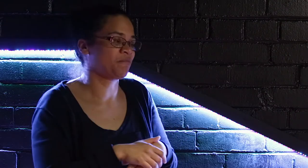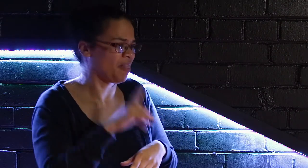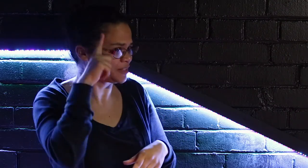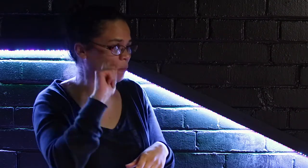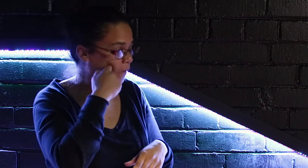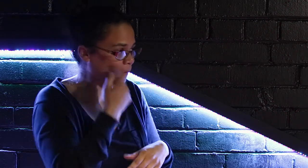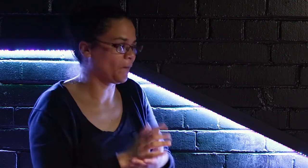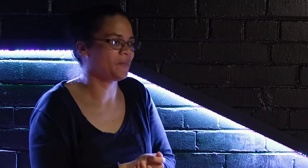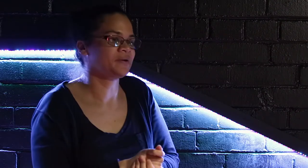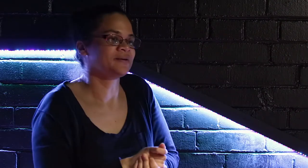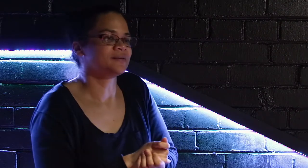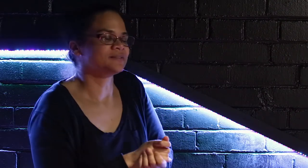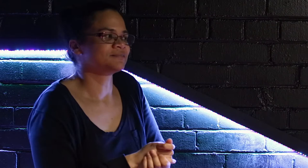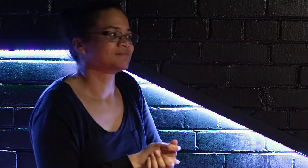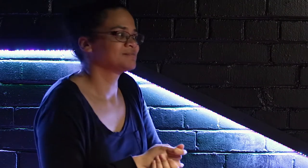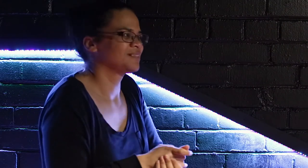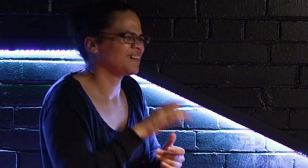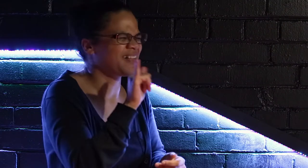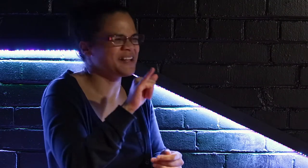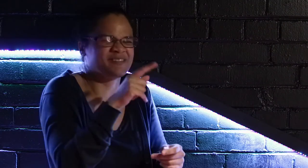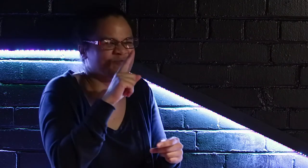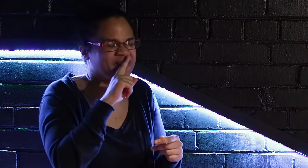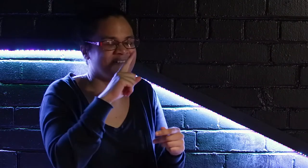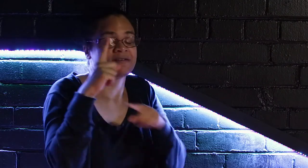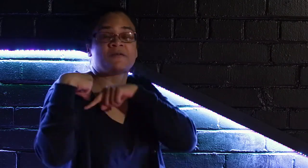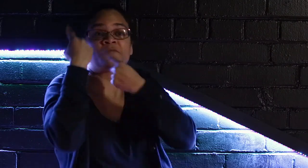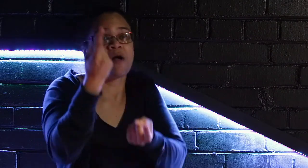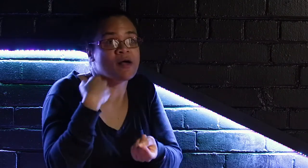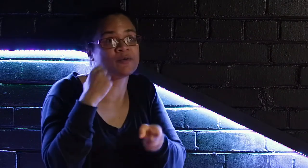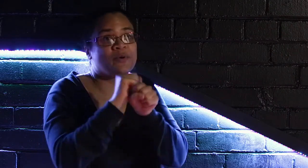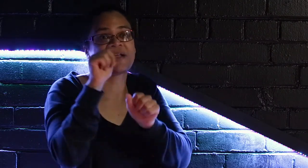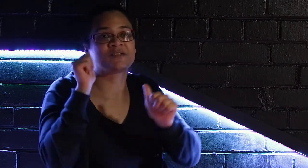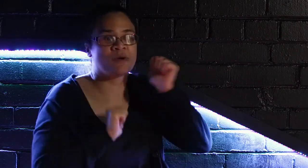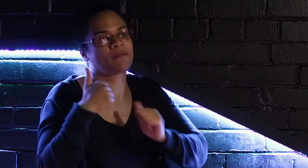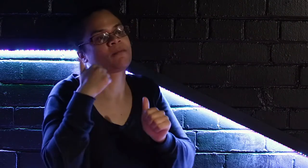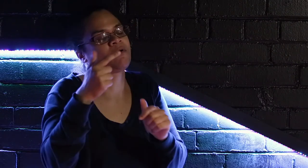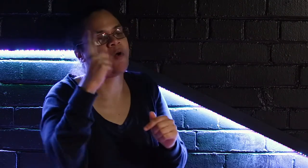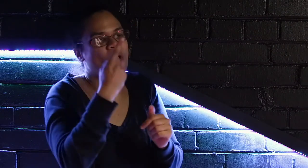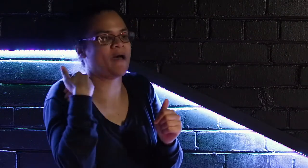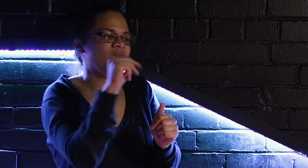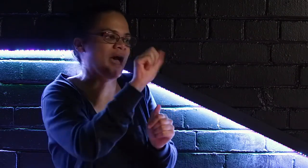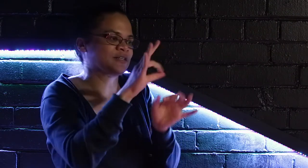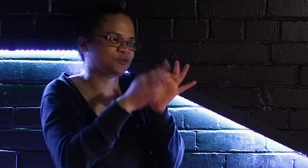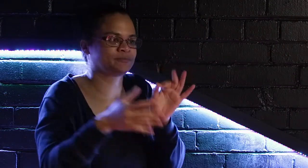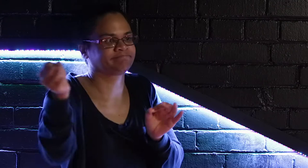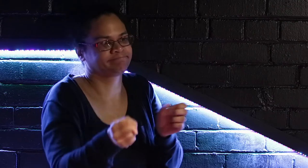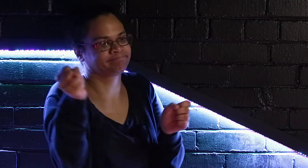They can actually use the use the feature in Skype with voice recognition.